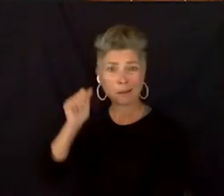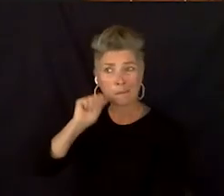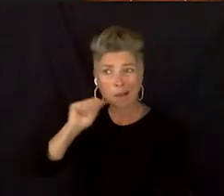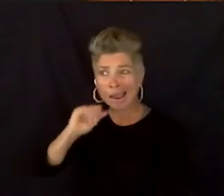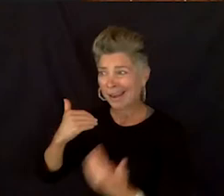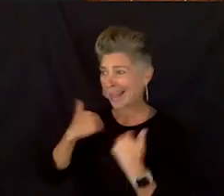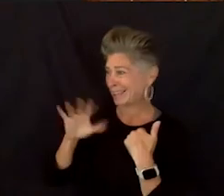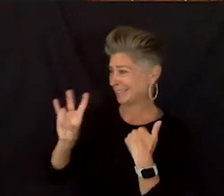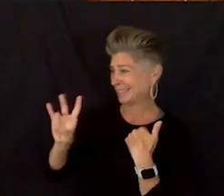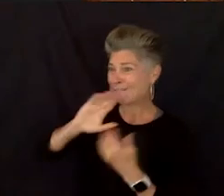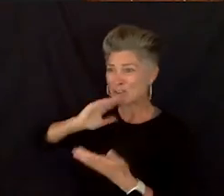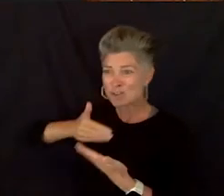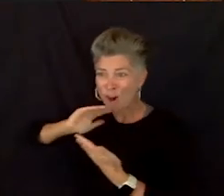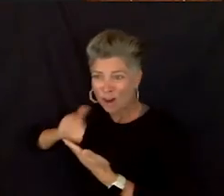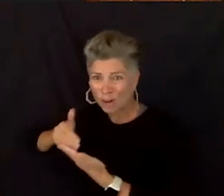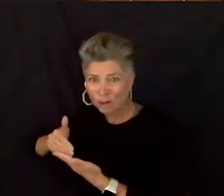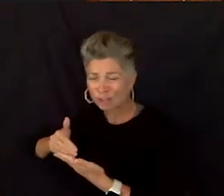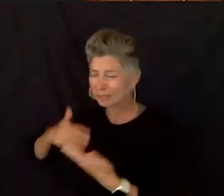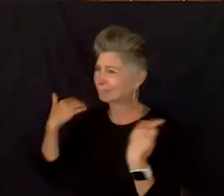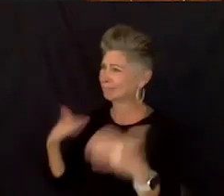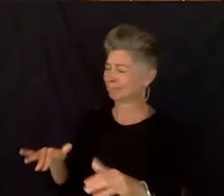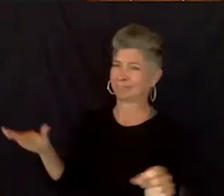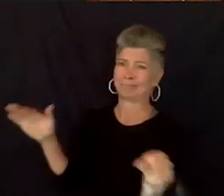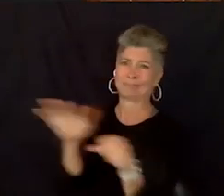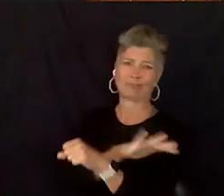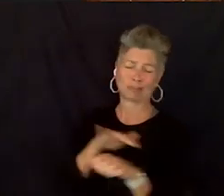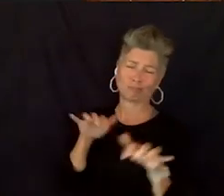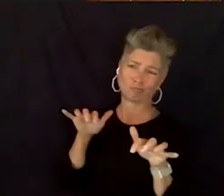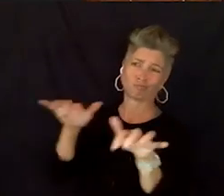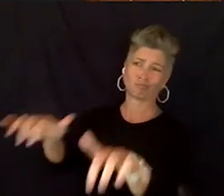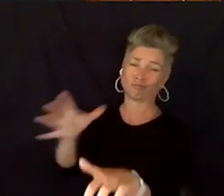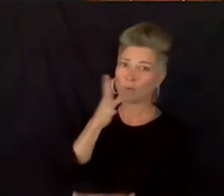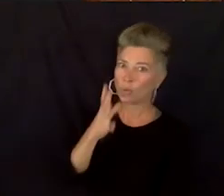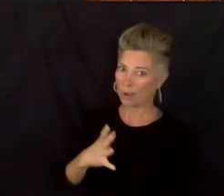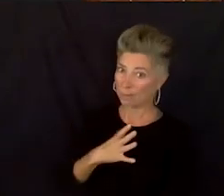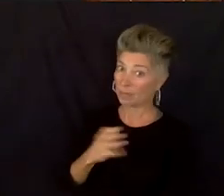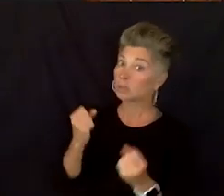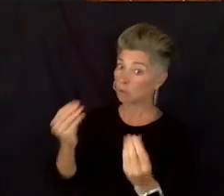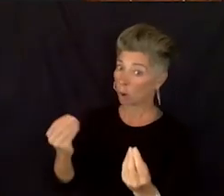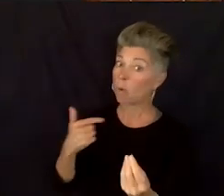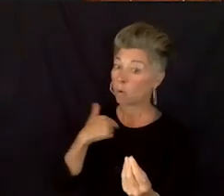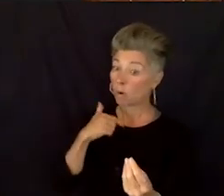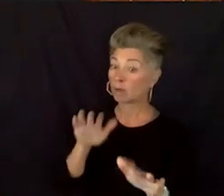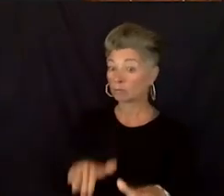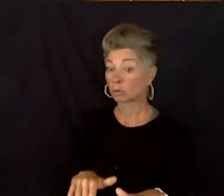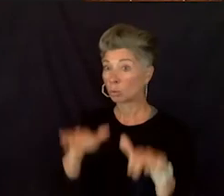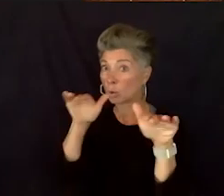like, it's like all women. So I was raised by a lot of strong black women